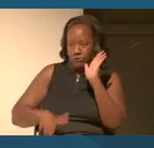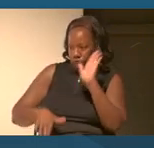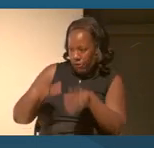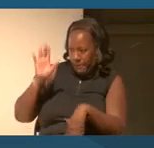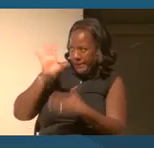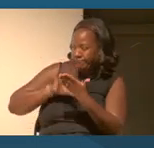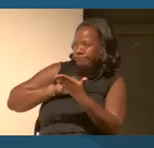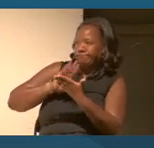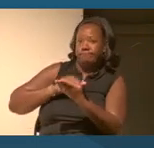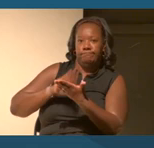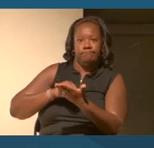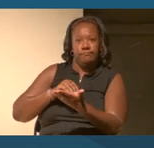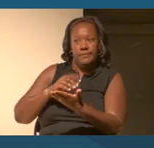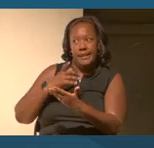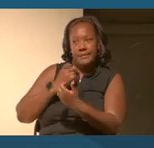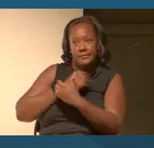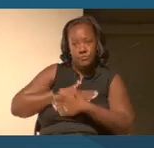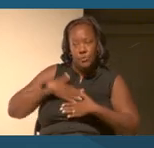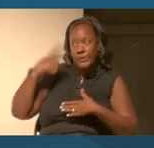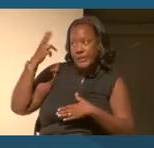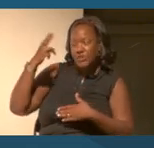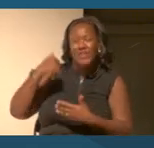and history minded, of course, I knew about somewhat.